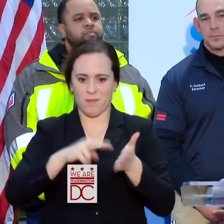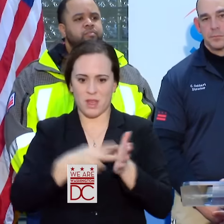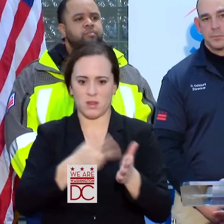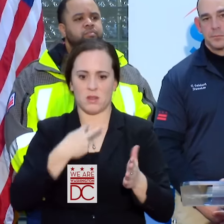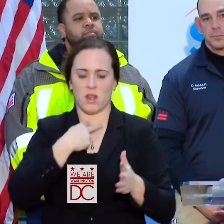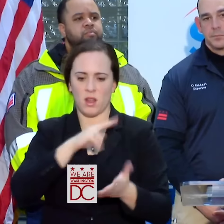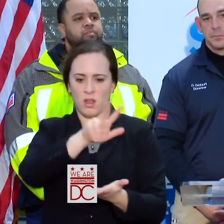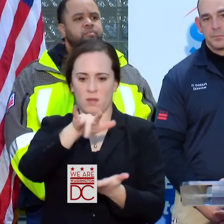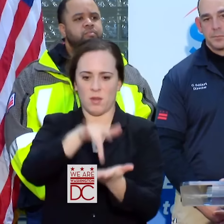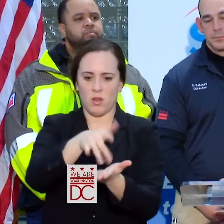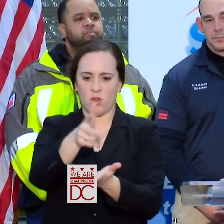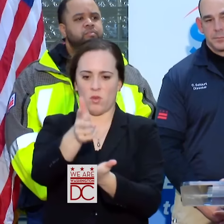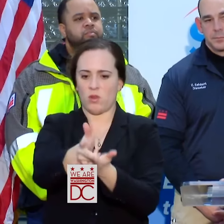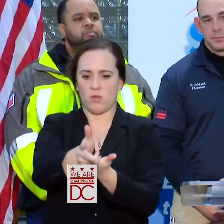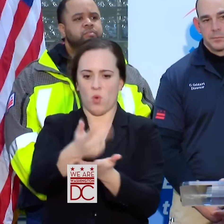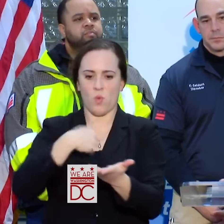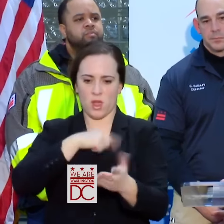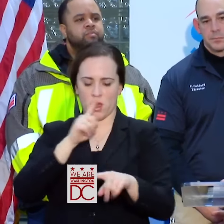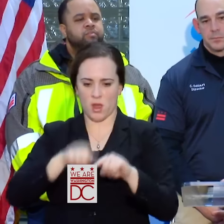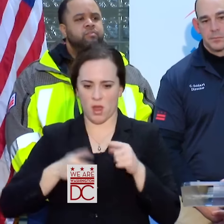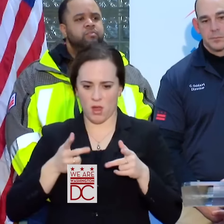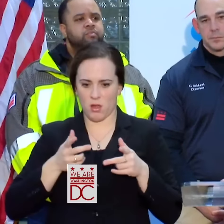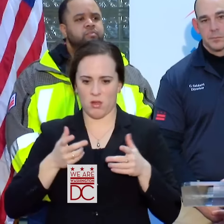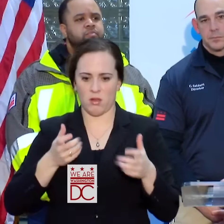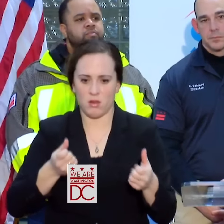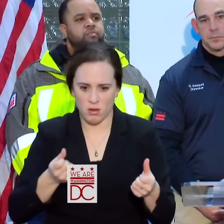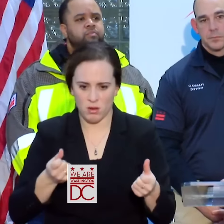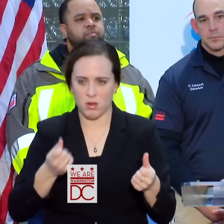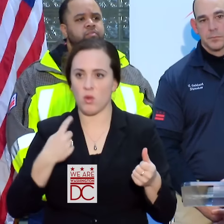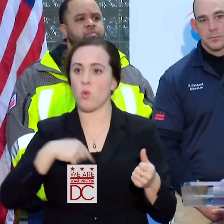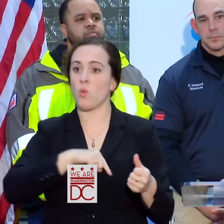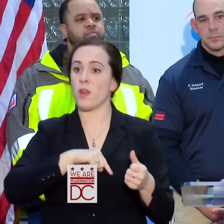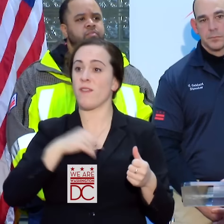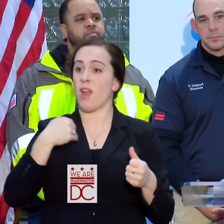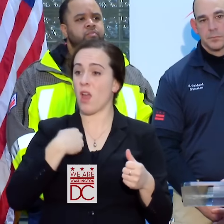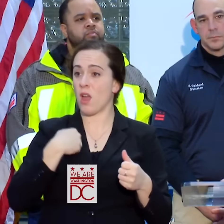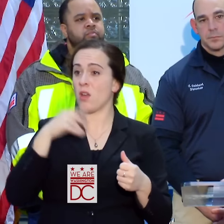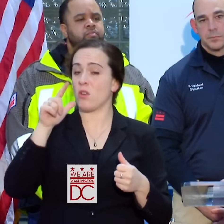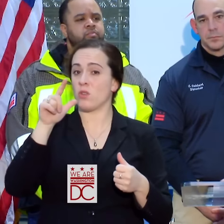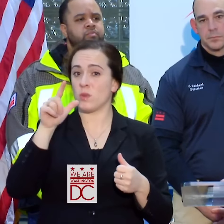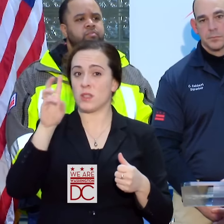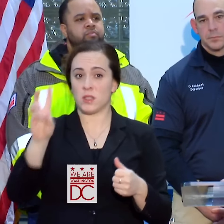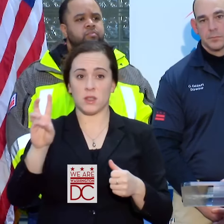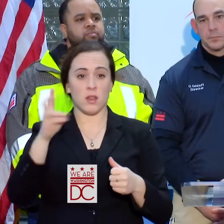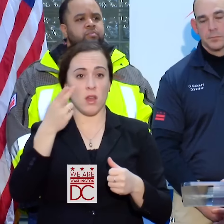WE DEPLOYED 26 HUMVEES FOR RESPONSES LAST NIGHT. WE HAVE NOT HAD TO USE THEM TO REACH ANY CALL FOR SERVICE YET.